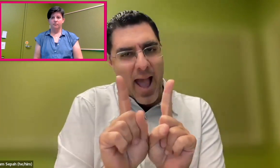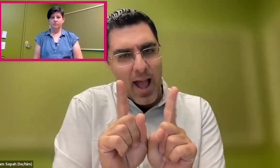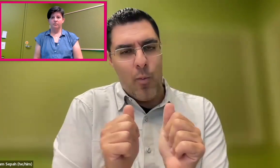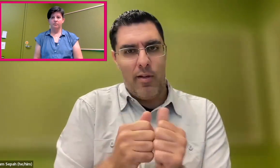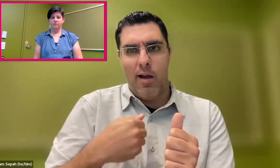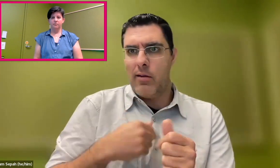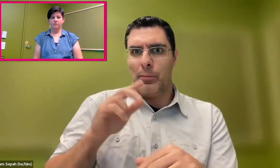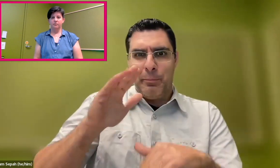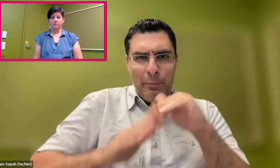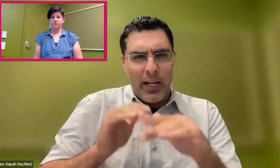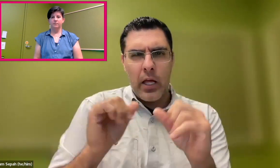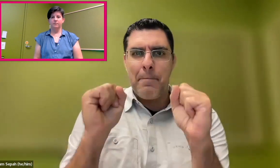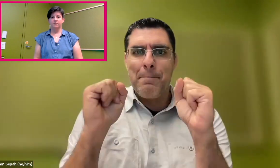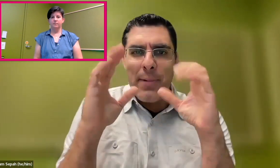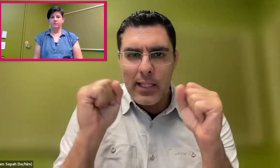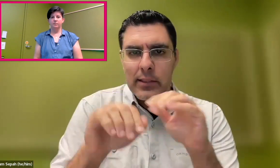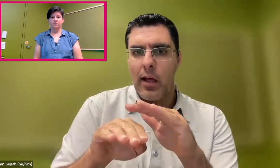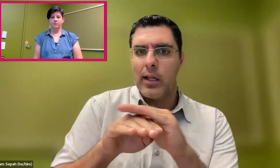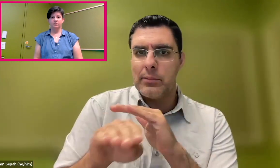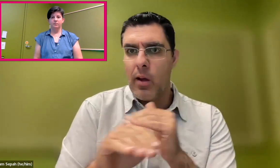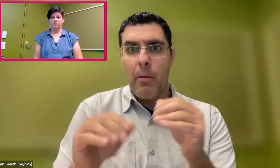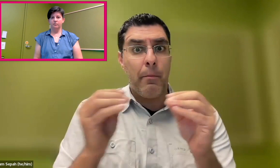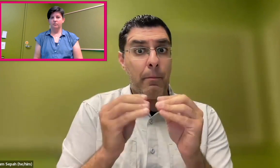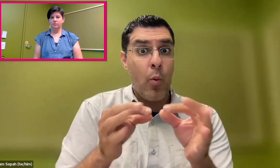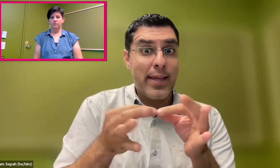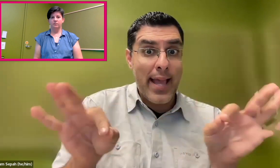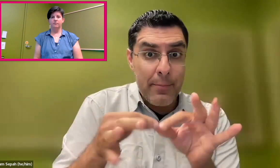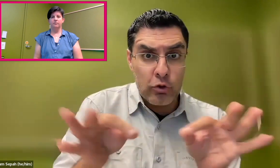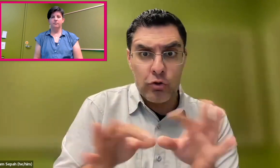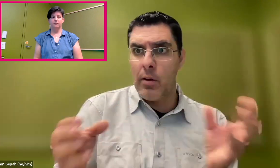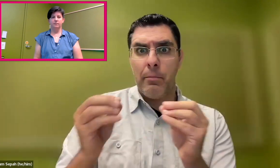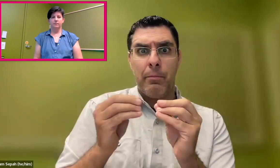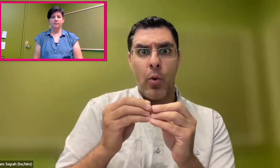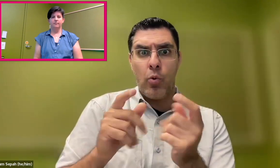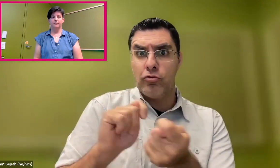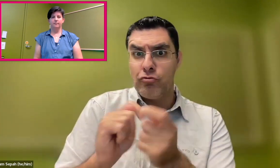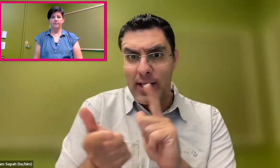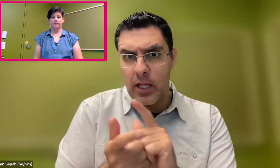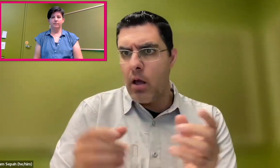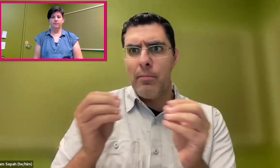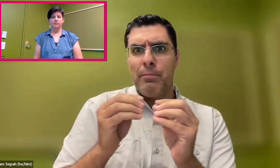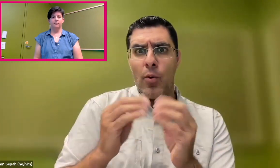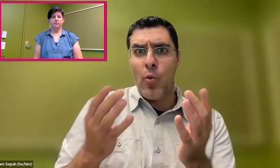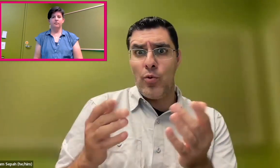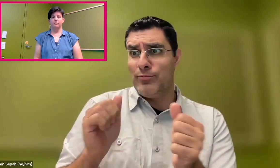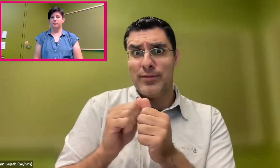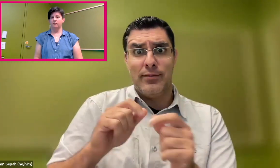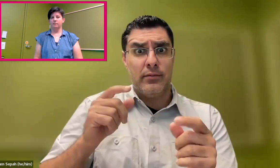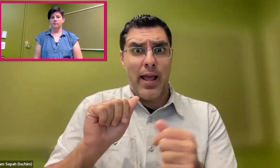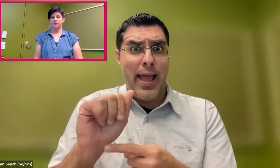and basically, partner with us or work in the same space. The more captions, the more translations,